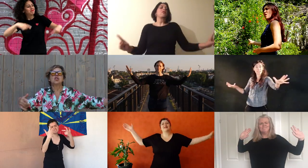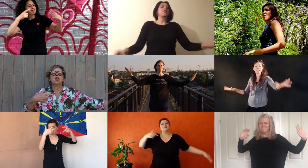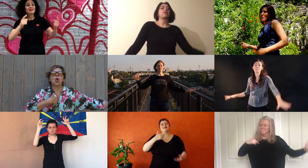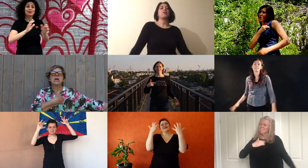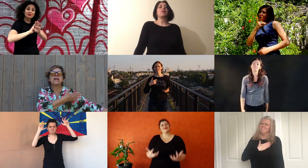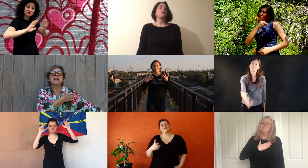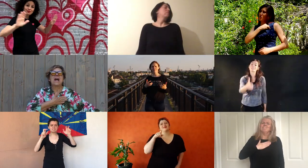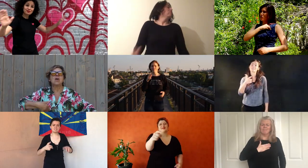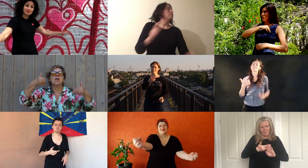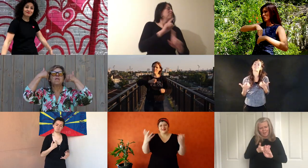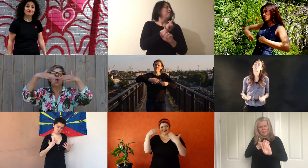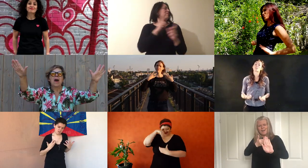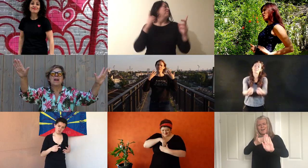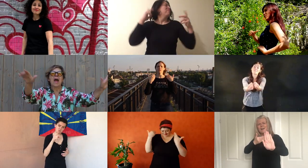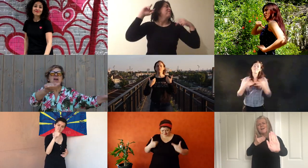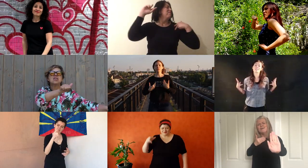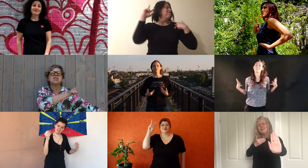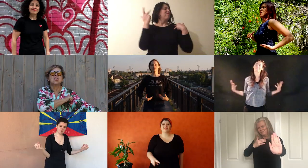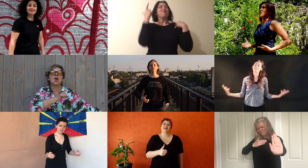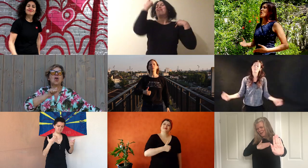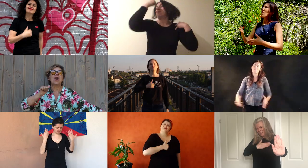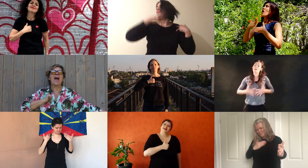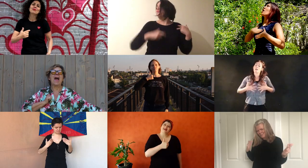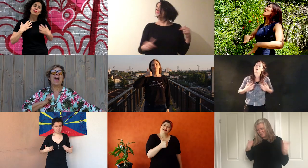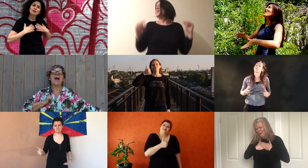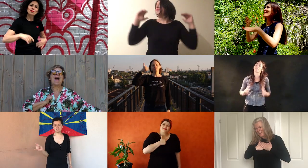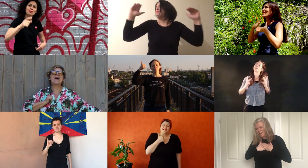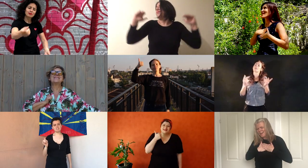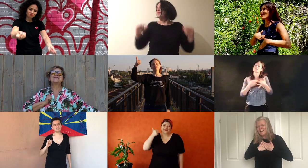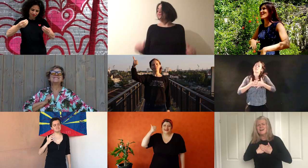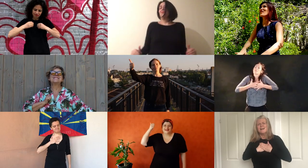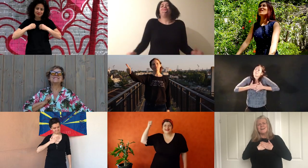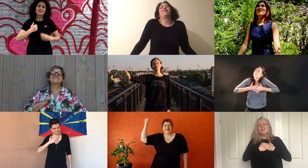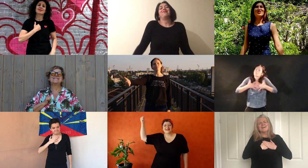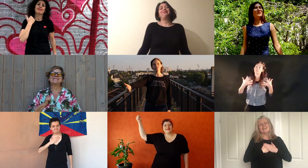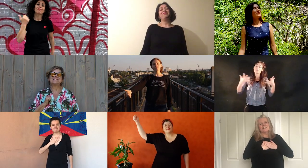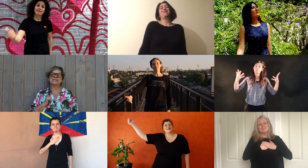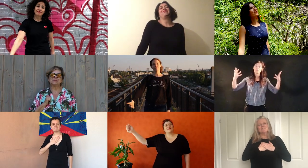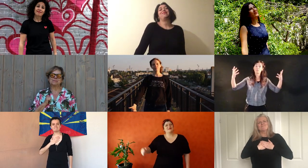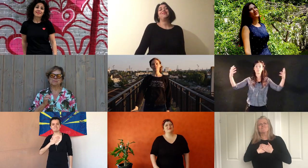I just want you to let me be myself